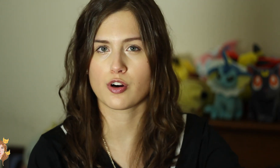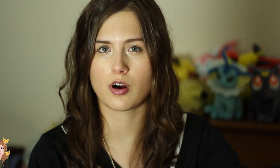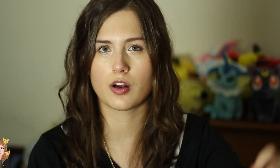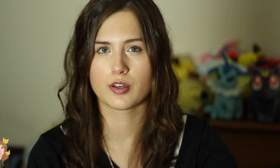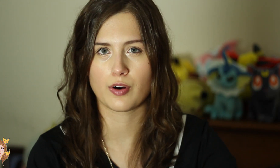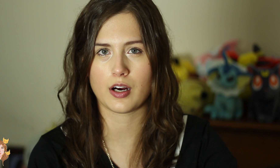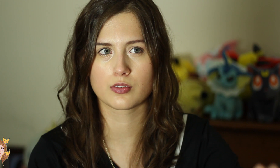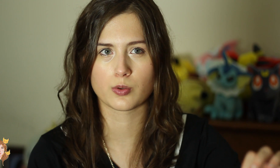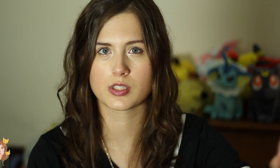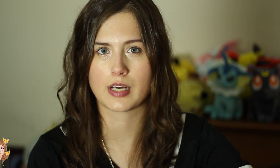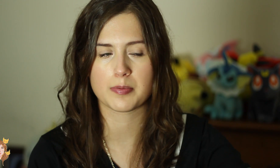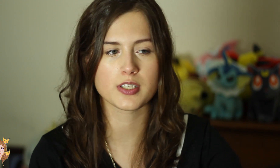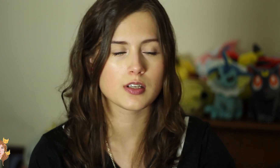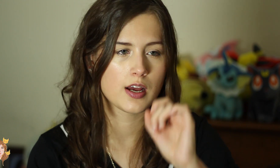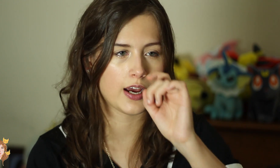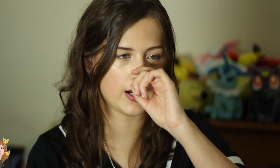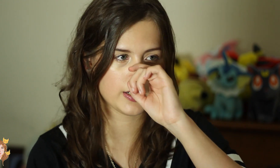turn on crowdsourced captioning?” And